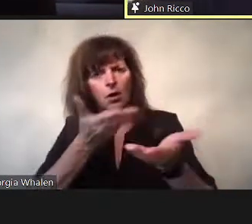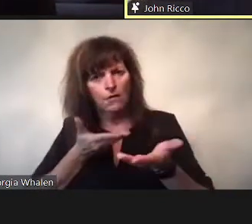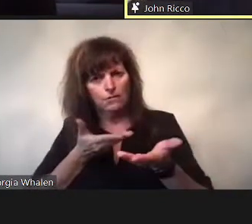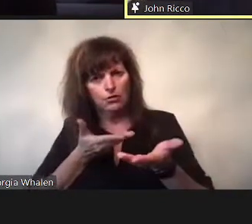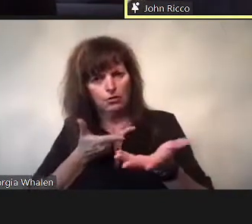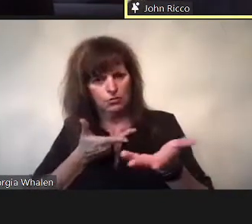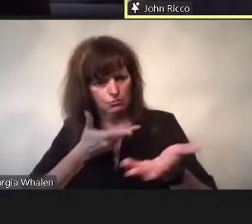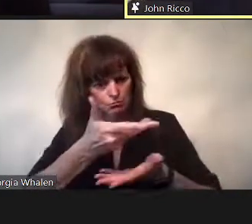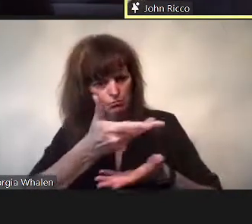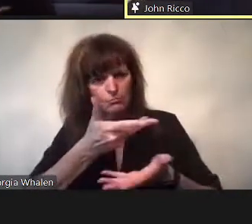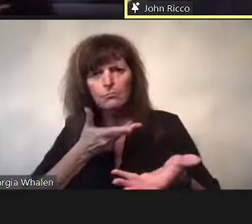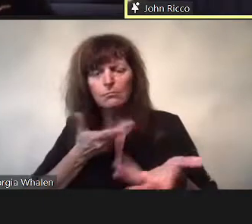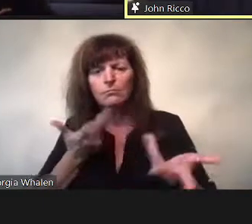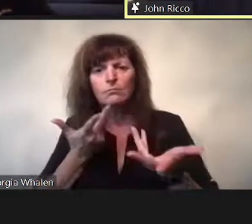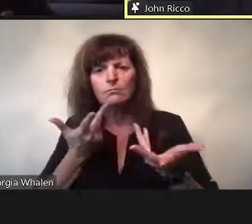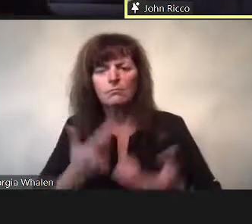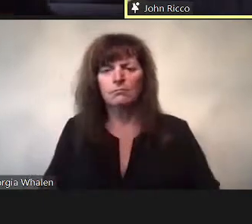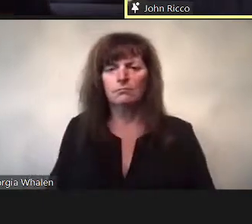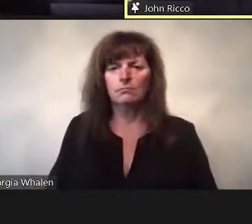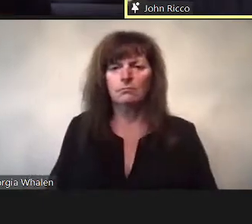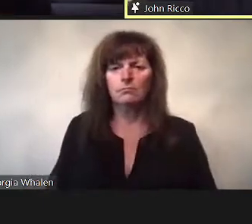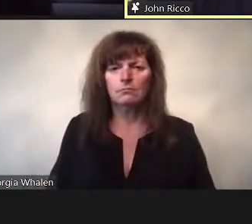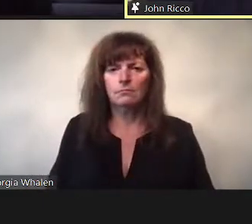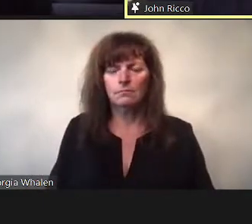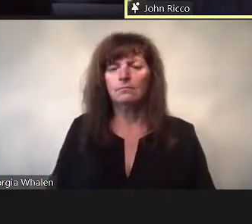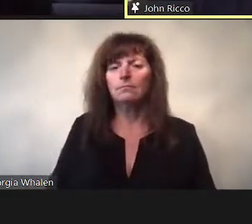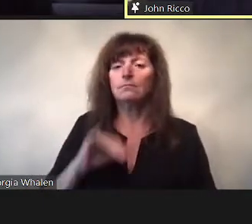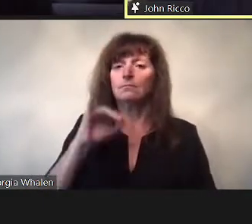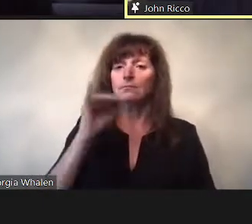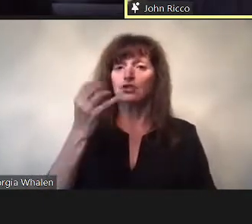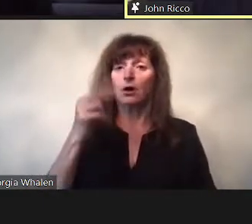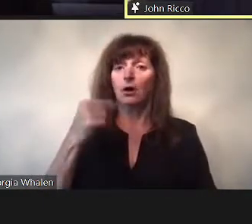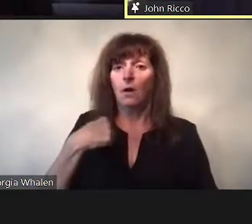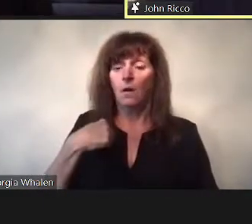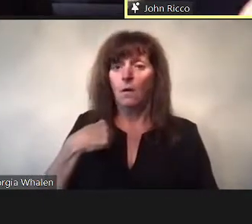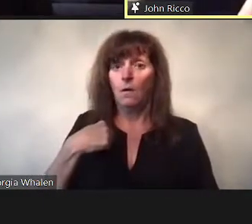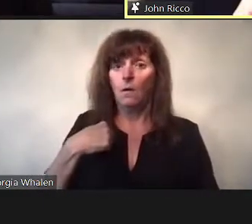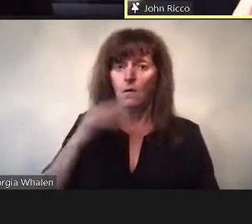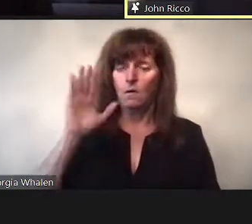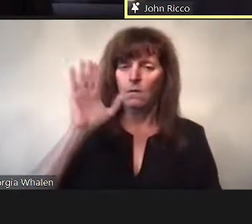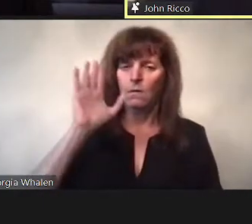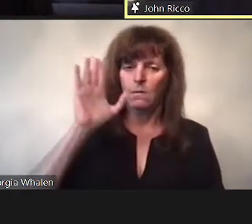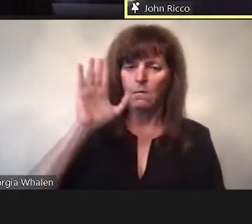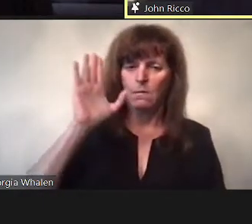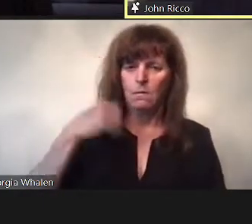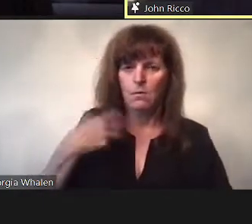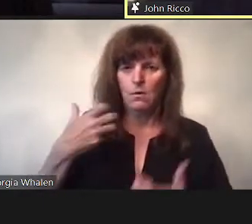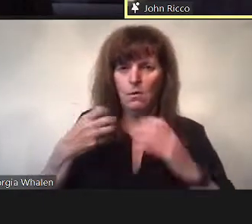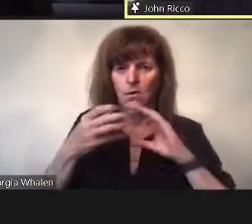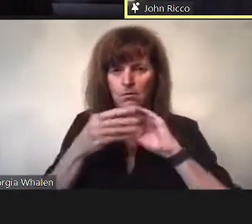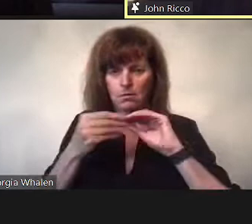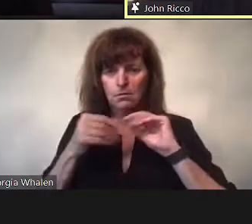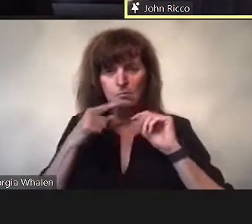What are each of your personal experiences in completlating the paradoxes today? What is the felt sense one experiences,